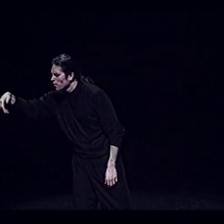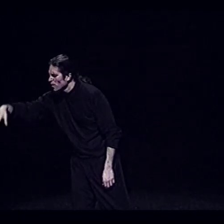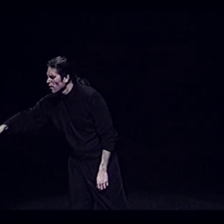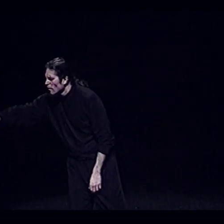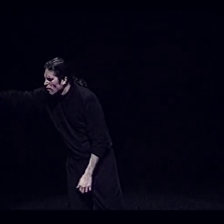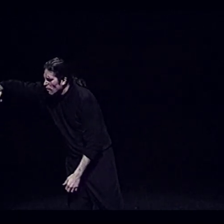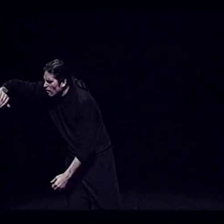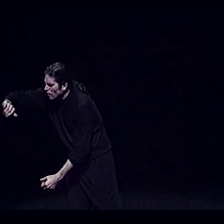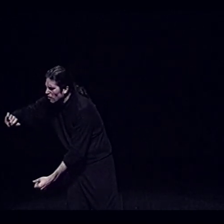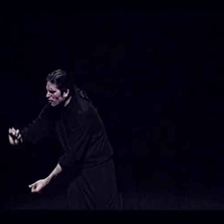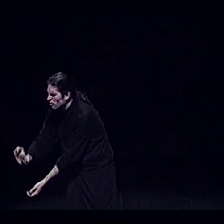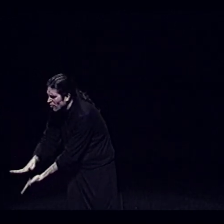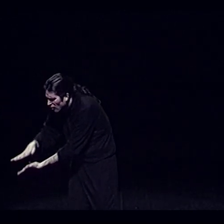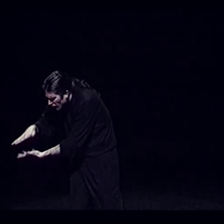In the river